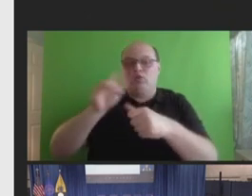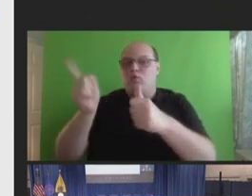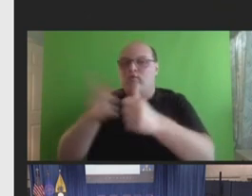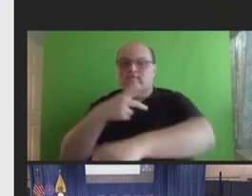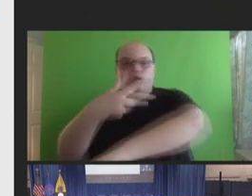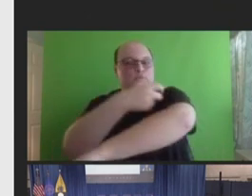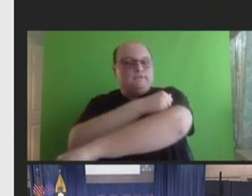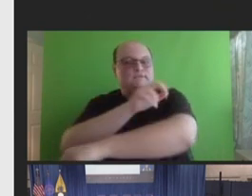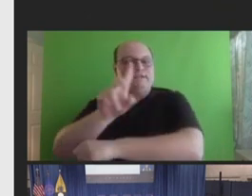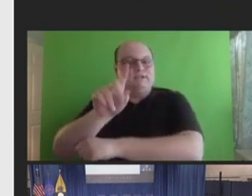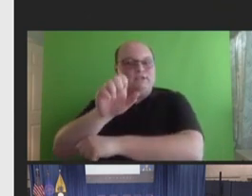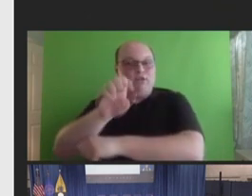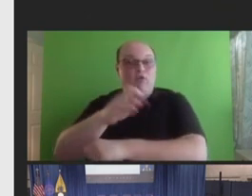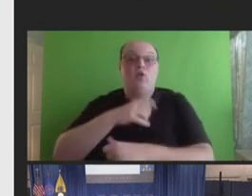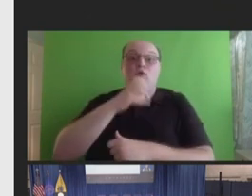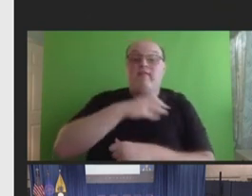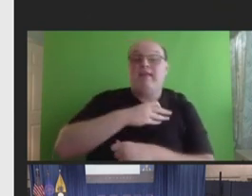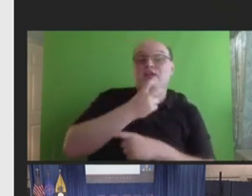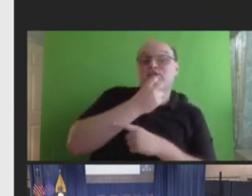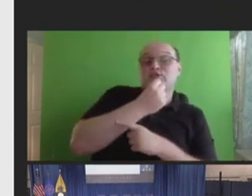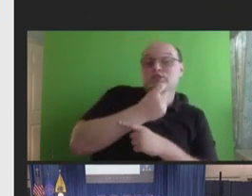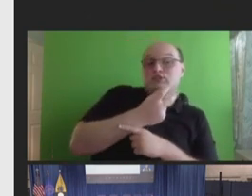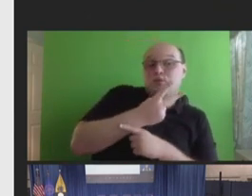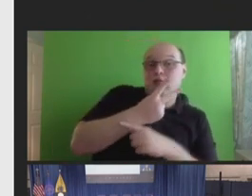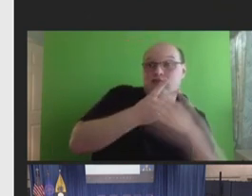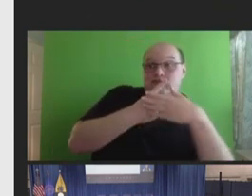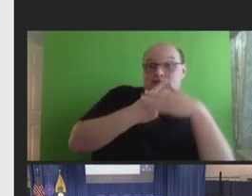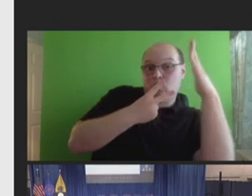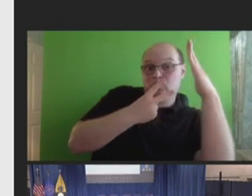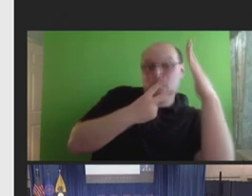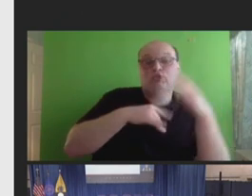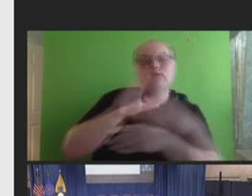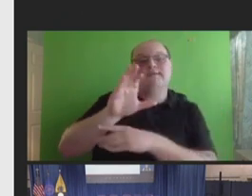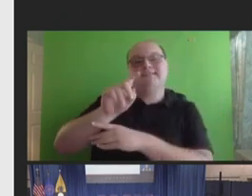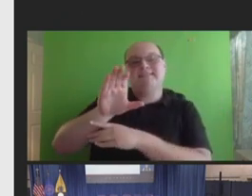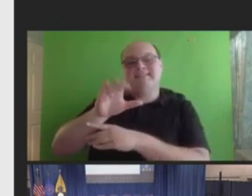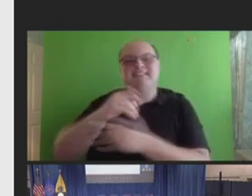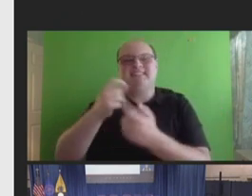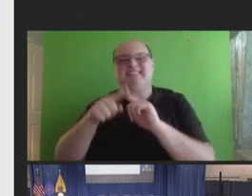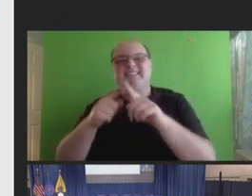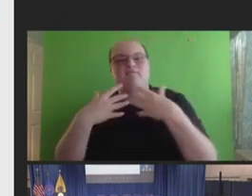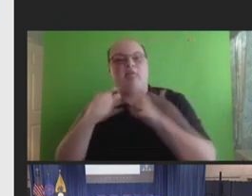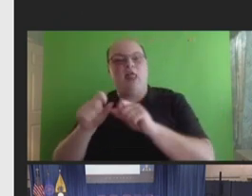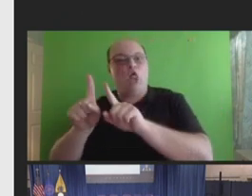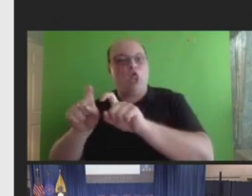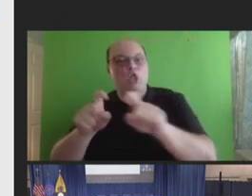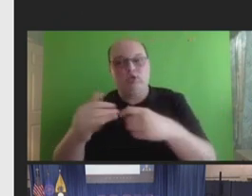aged 12 years and older, CDC reviewed health surveys reported to V-safe during the week